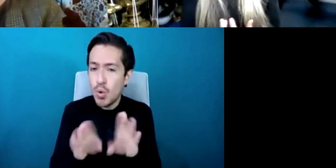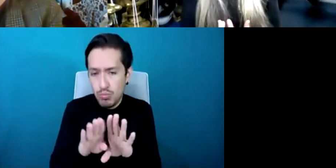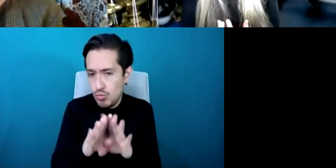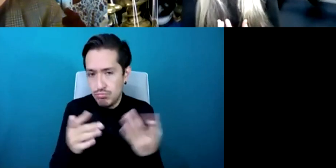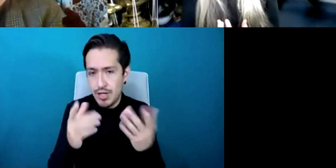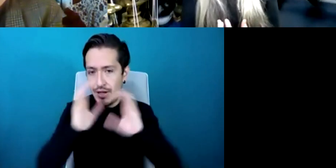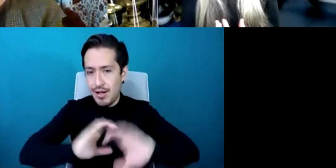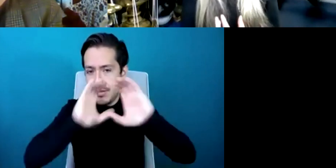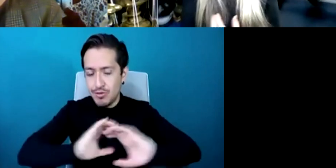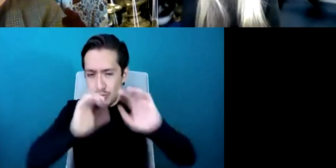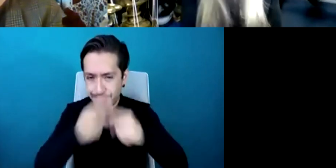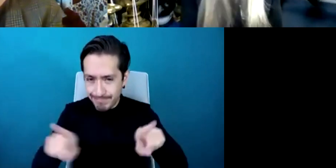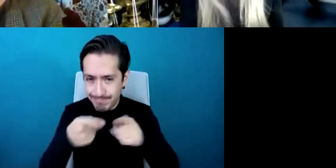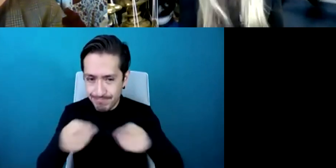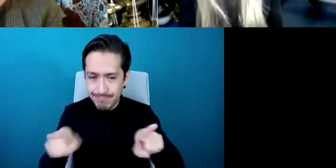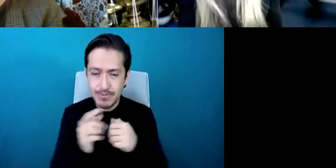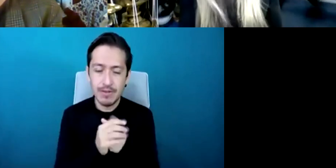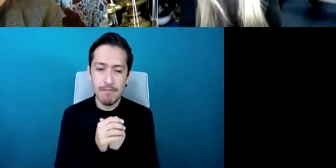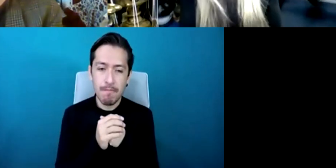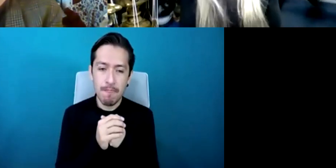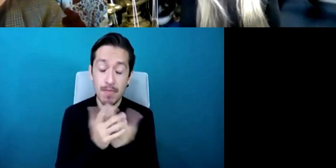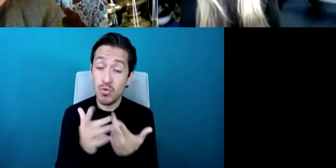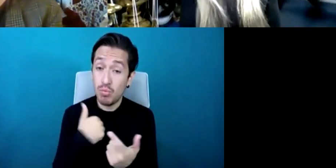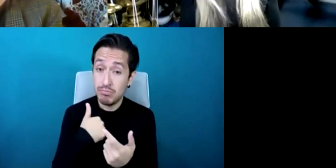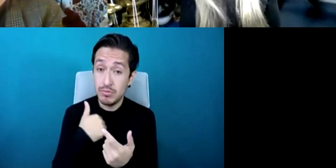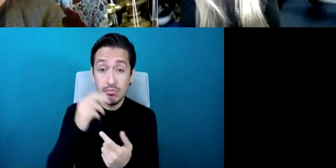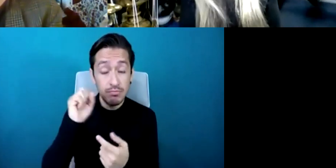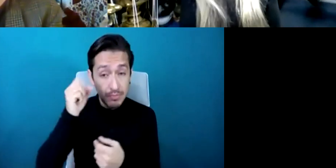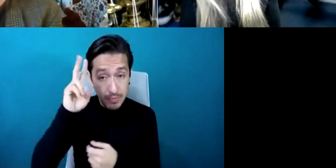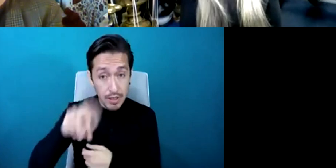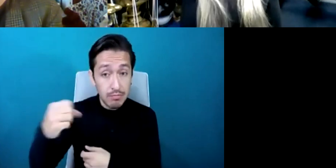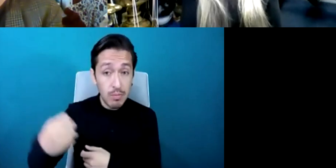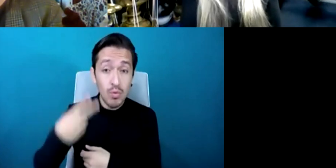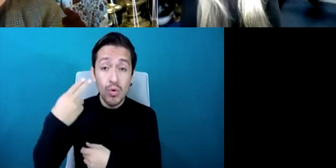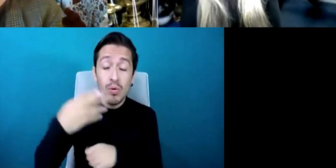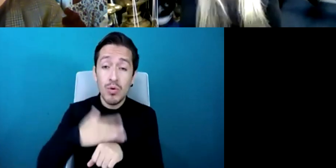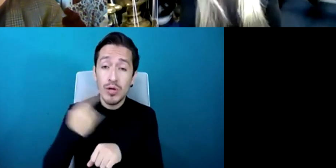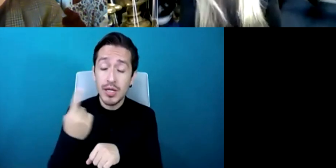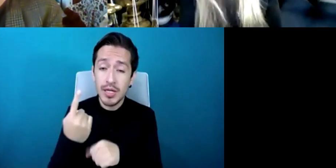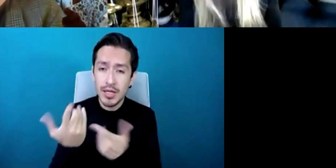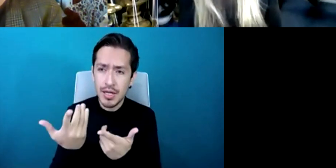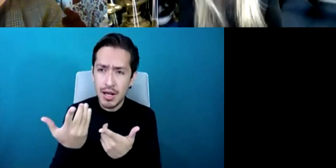was open to all children no matter what their circumstance so the school was kitted out